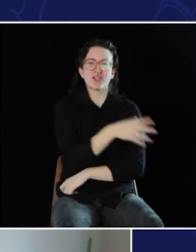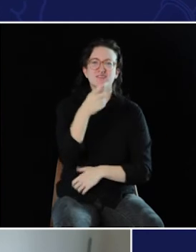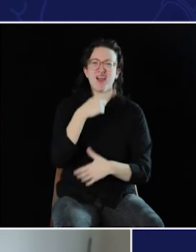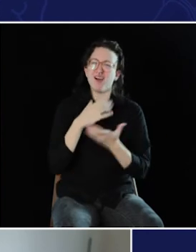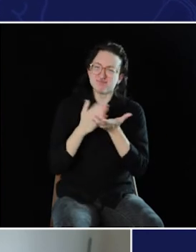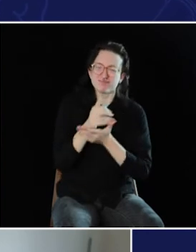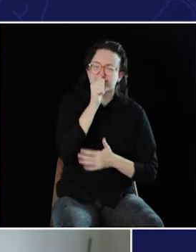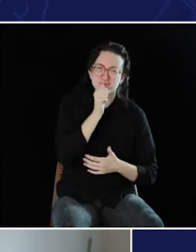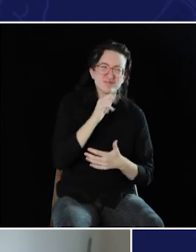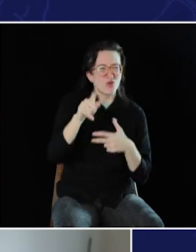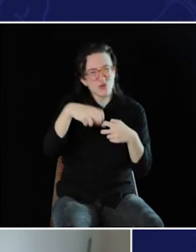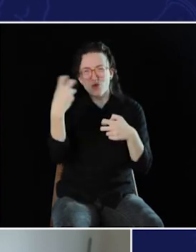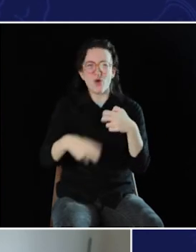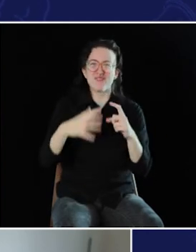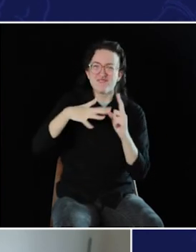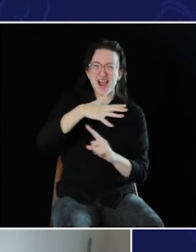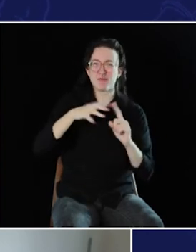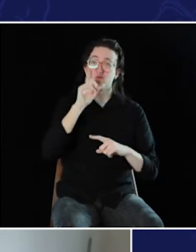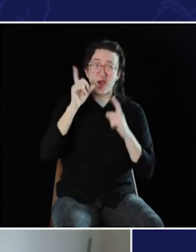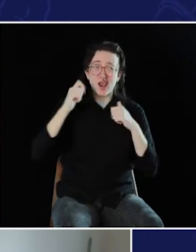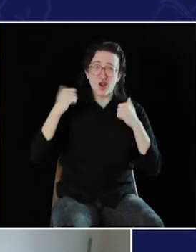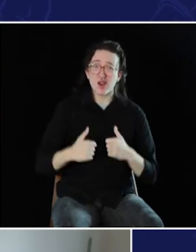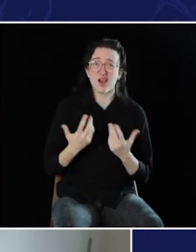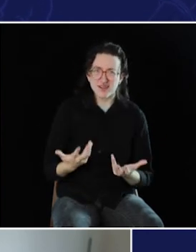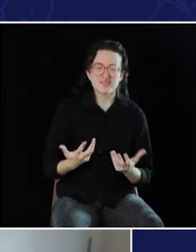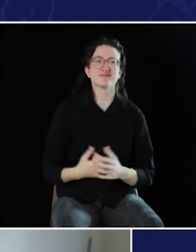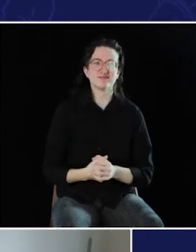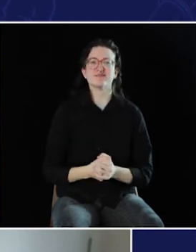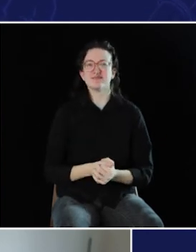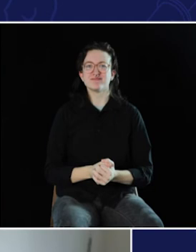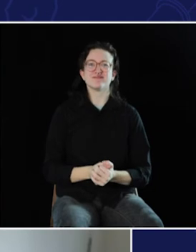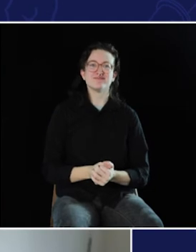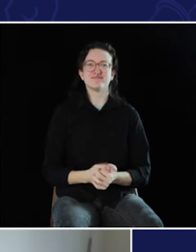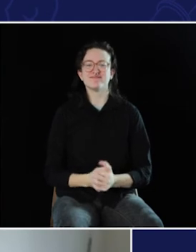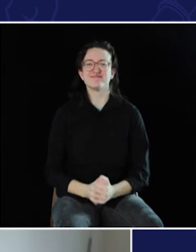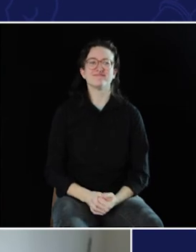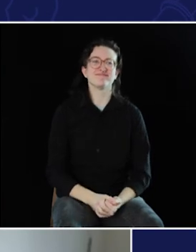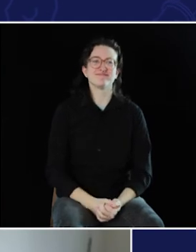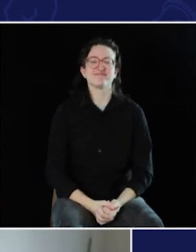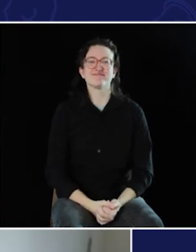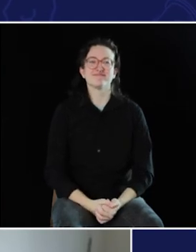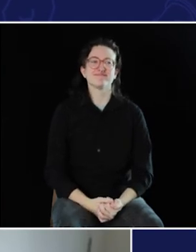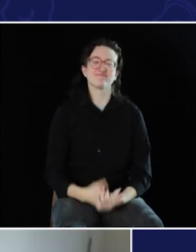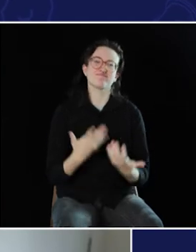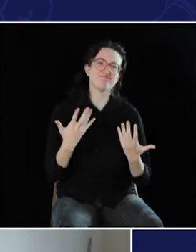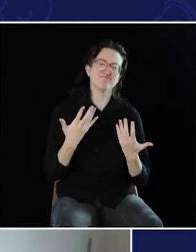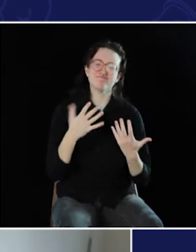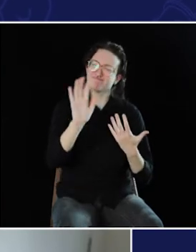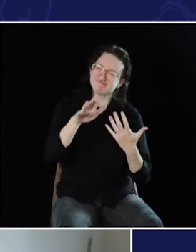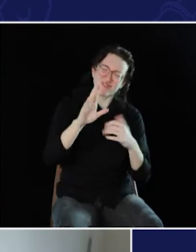I subject myself to some of the most difficult hearing environments for a person with hearing loss, and...